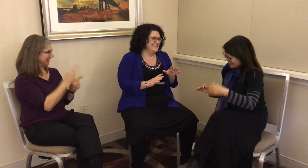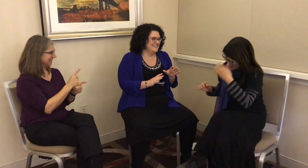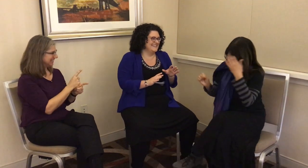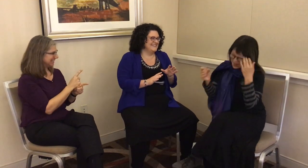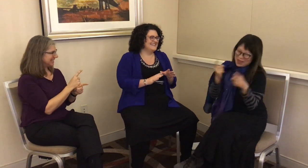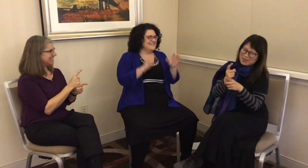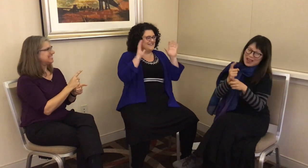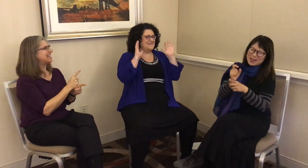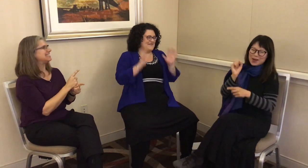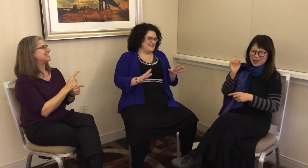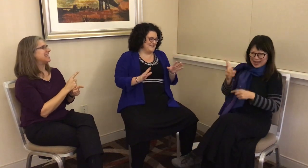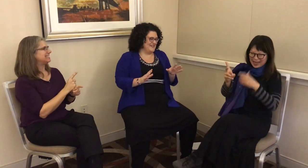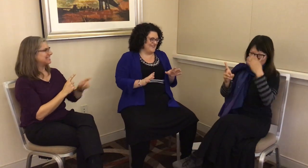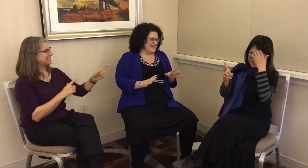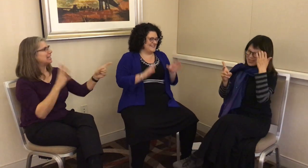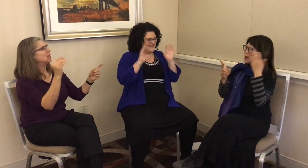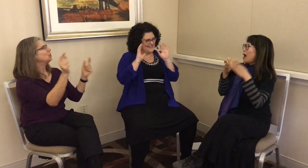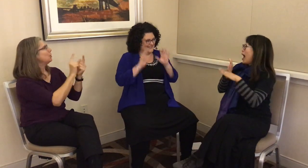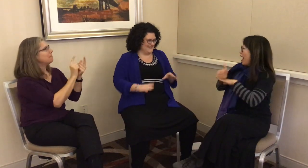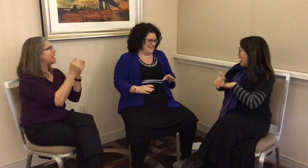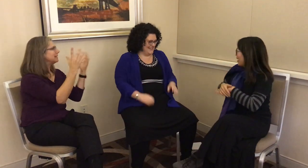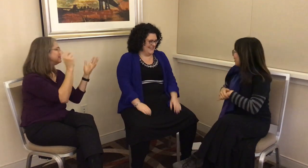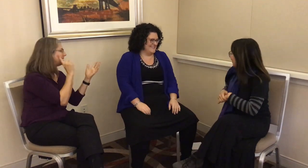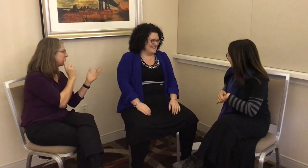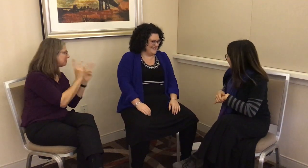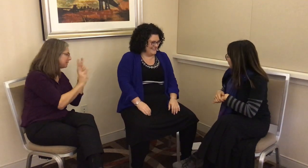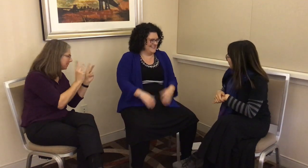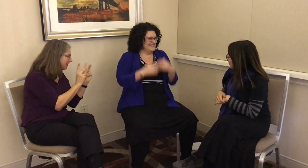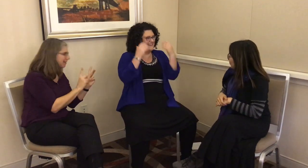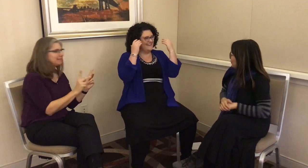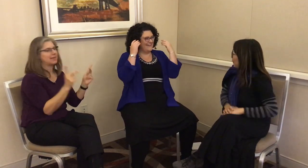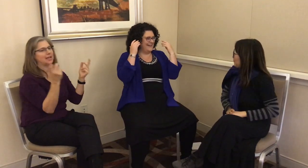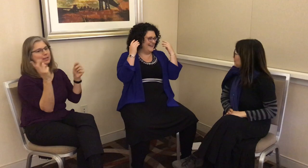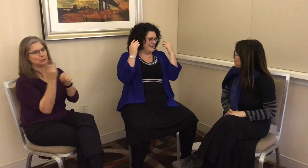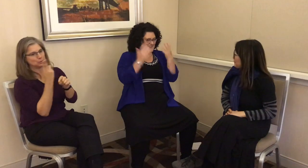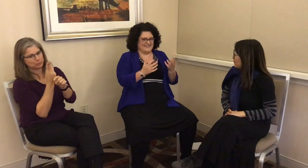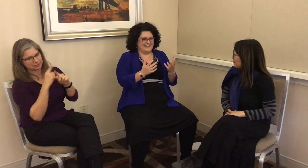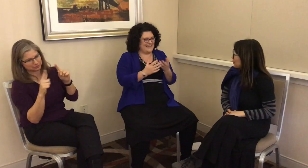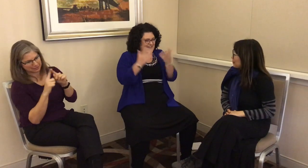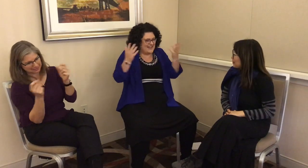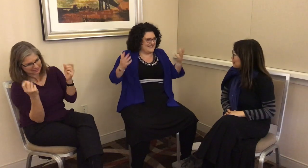a bunch of deaf friends. They spoke different sign languages. You were like “They have